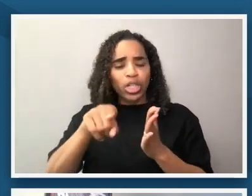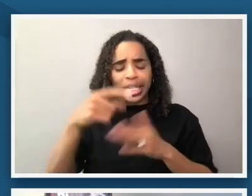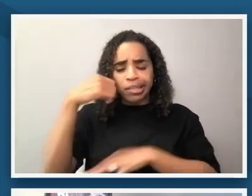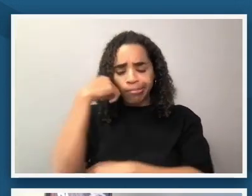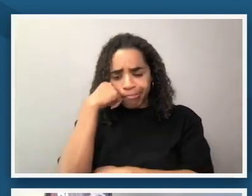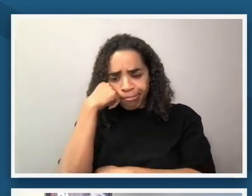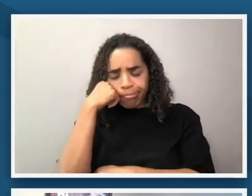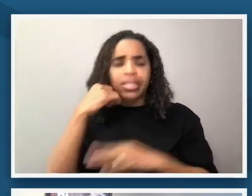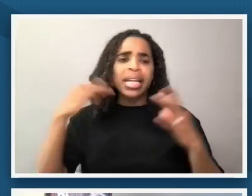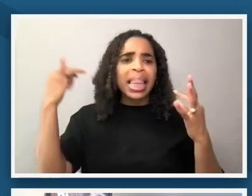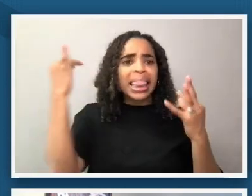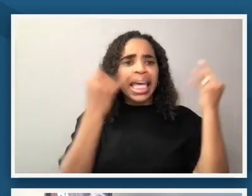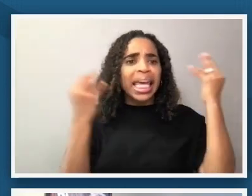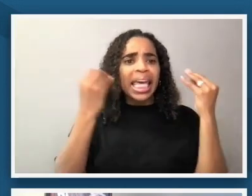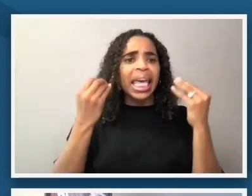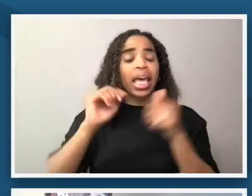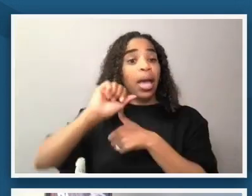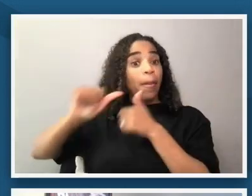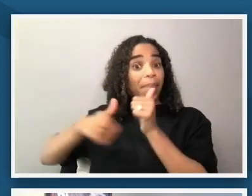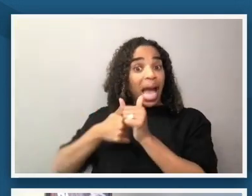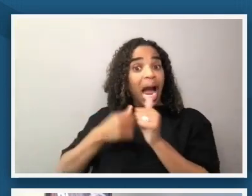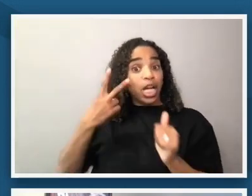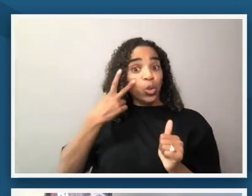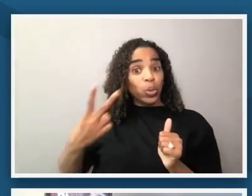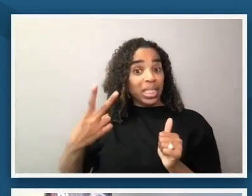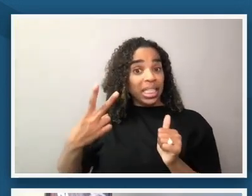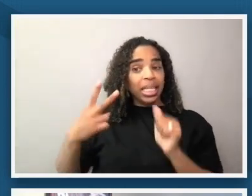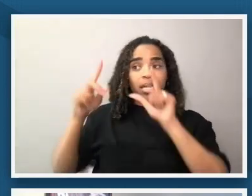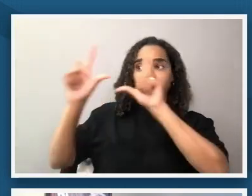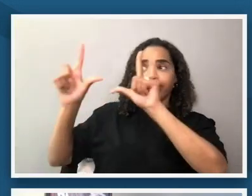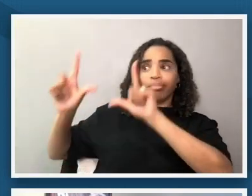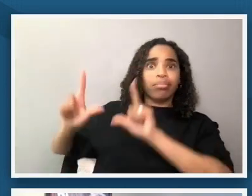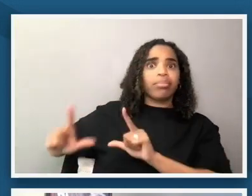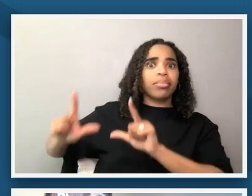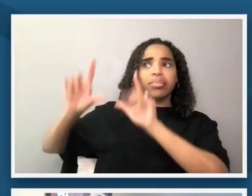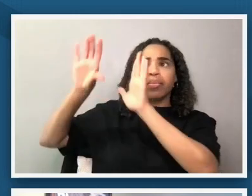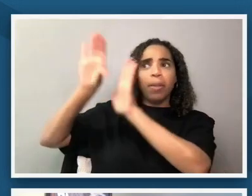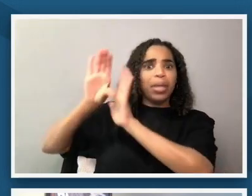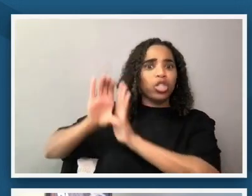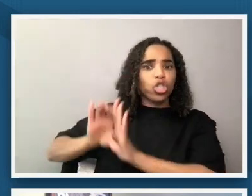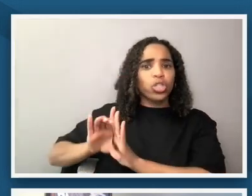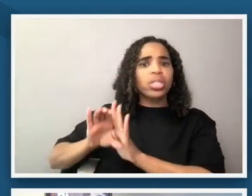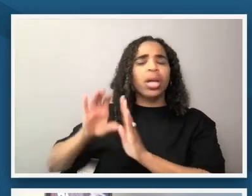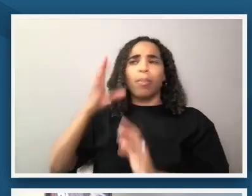behind him we see images and a setting